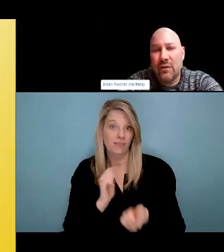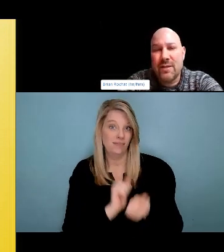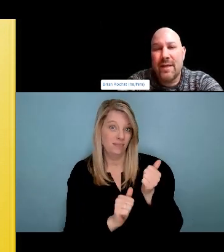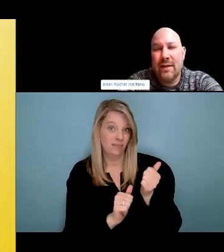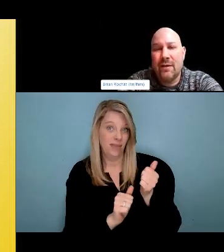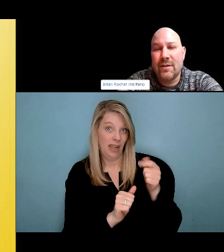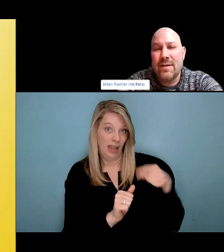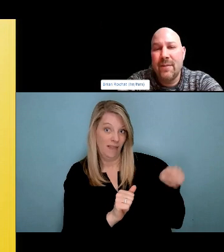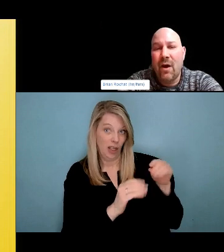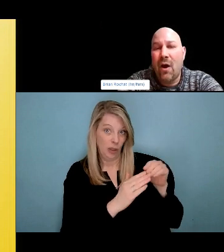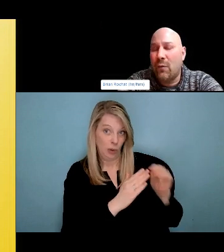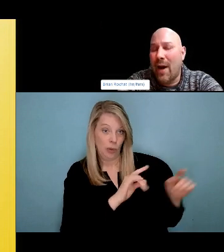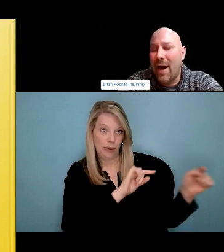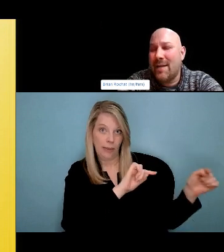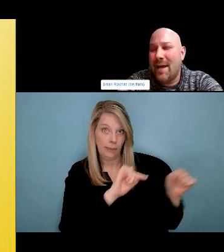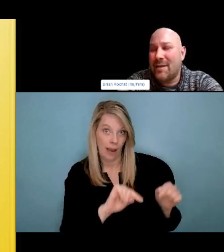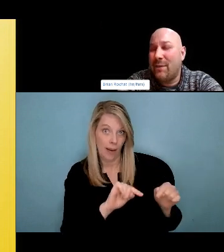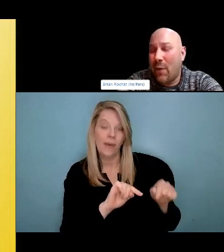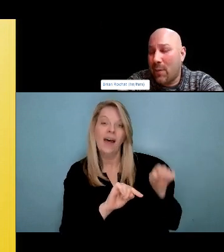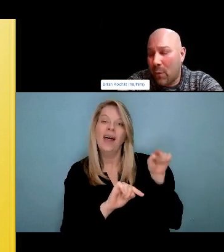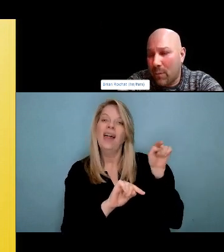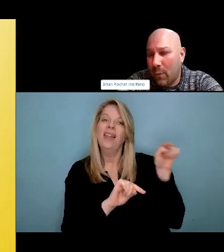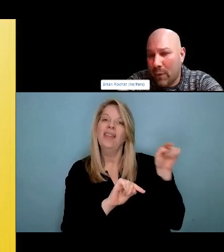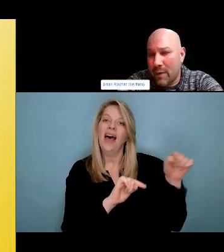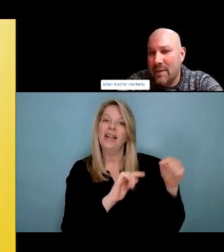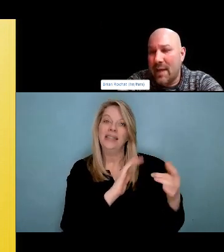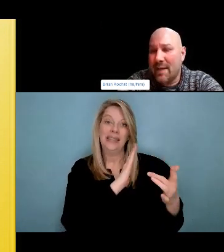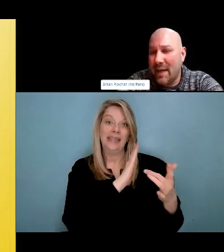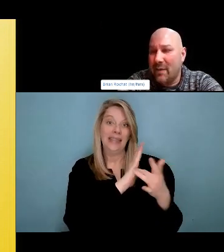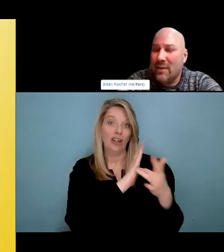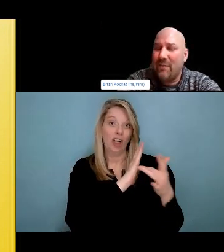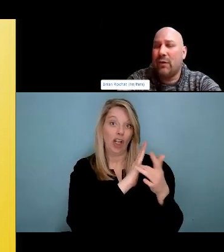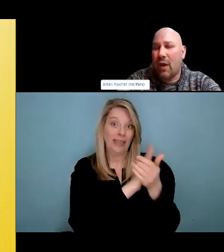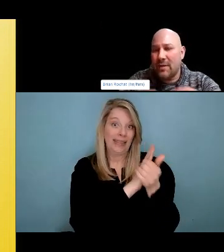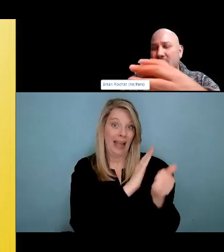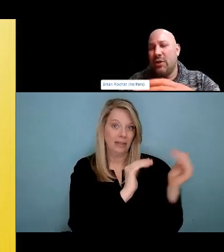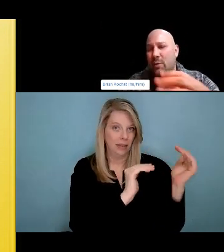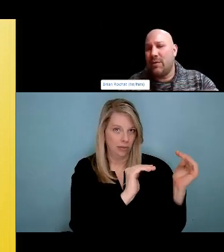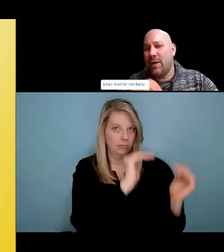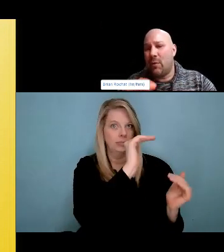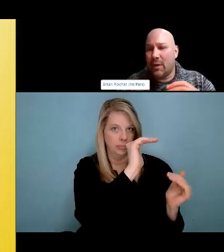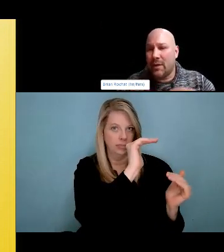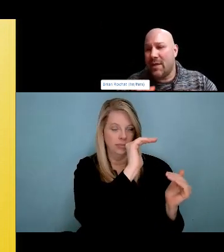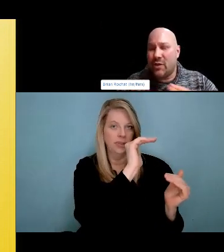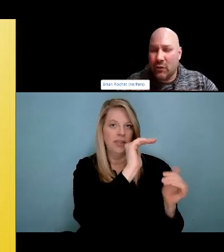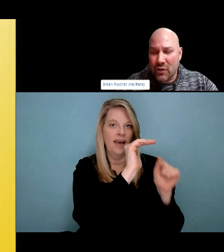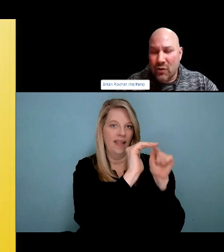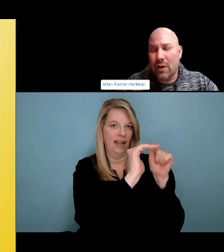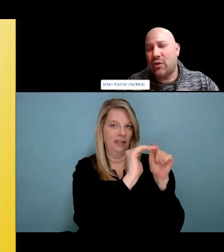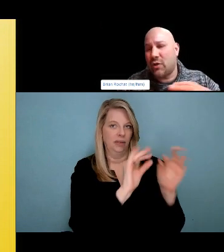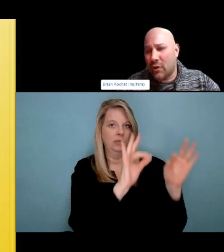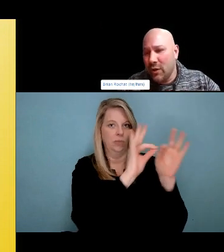So the first one comes out of the Canadian harm reduction network and it's says harm reduction refers to policies programs and practices that aim to reduce the negative